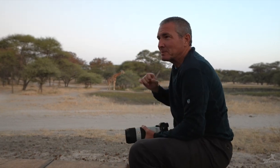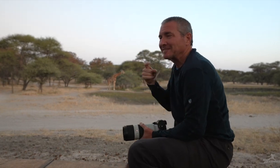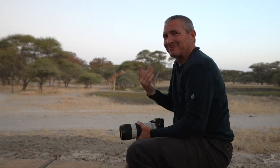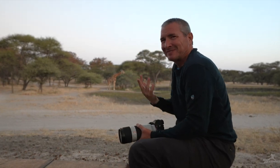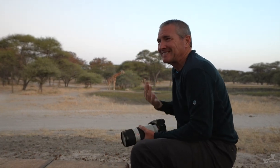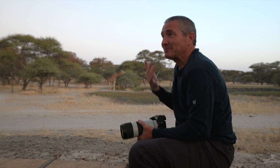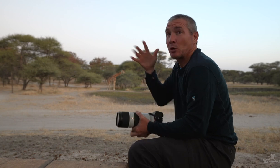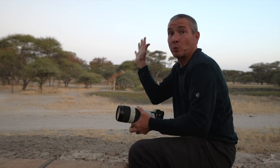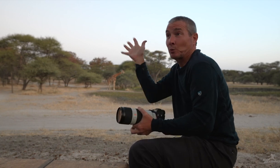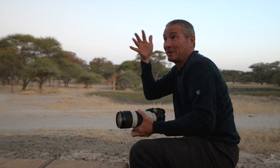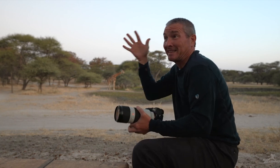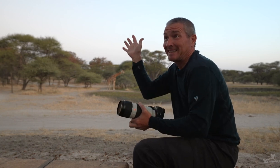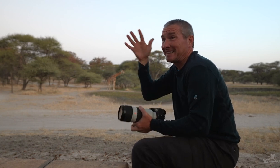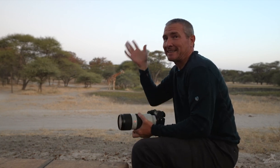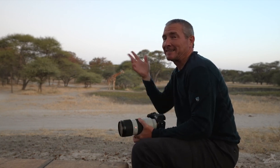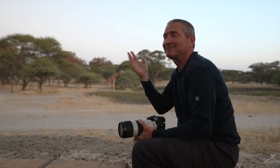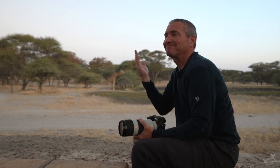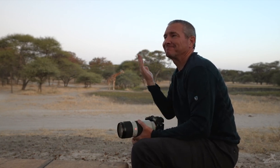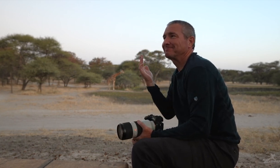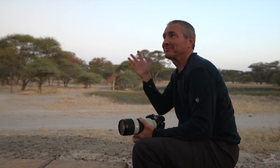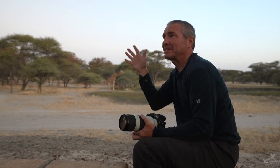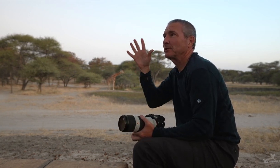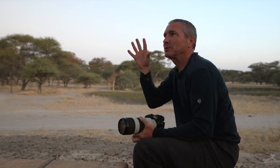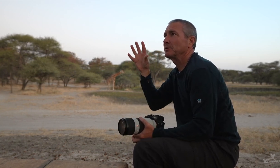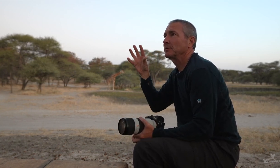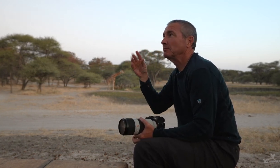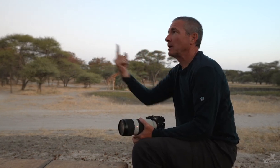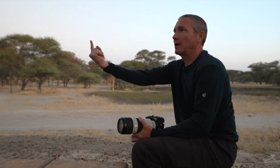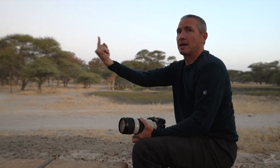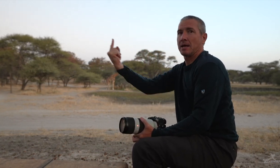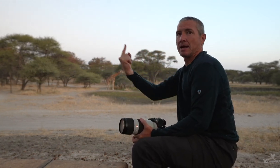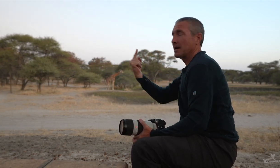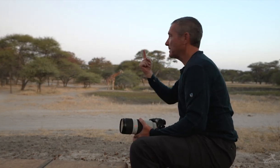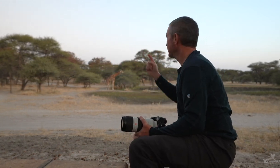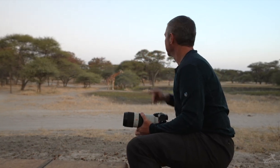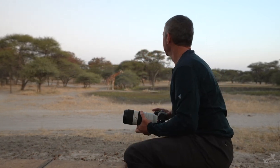We had to wait until it was less windy before they finally came.